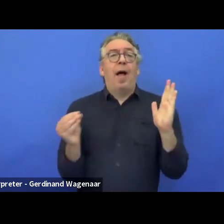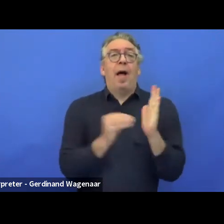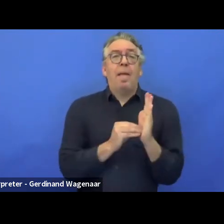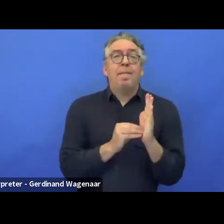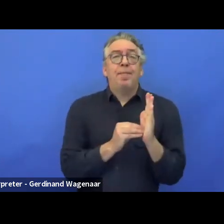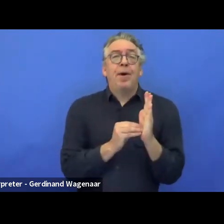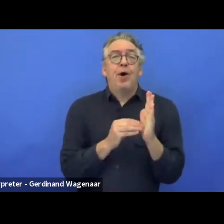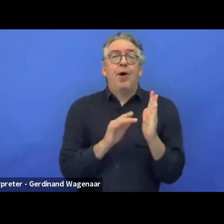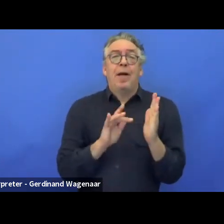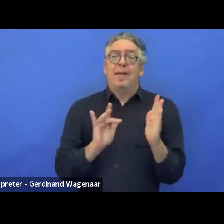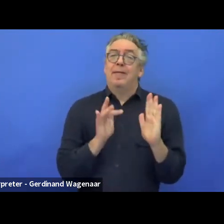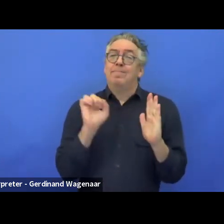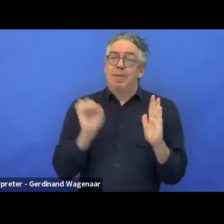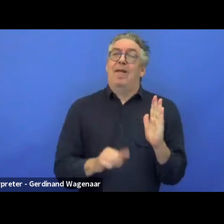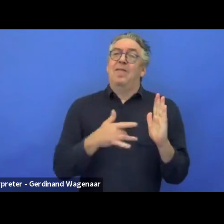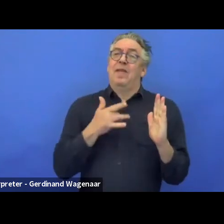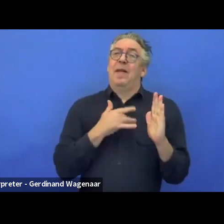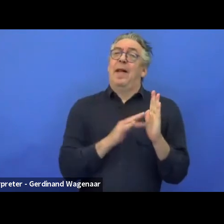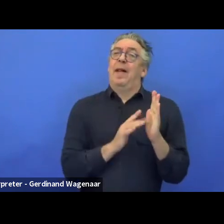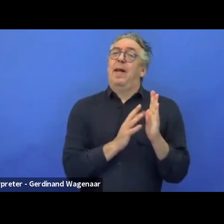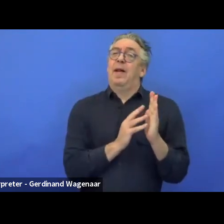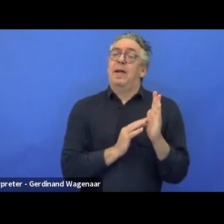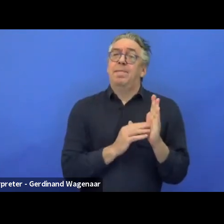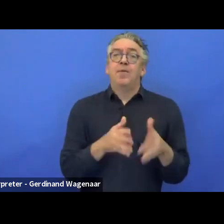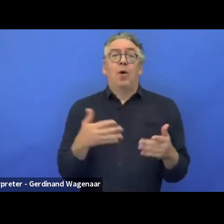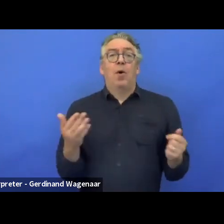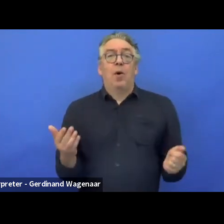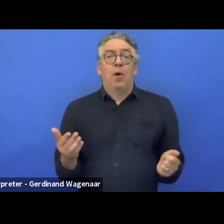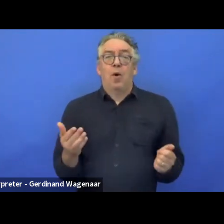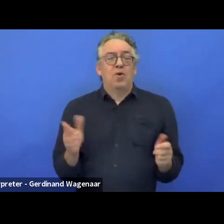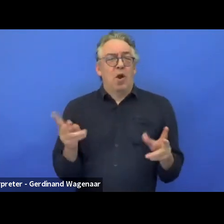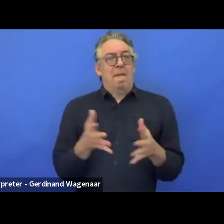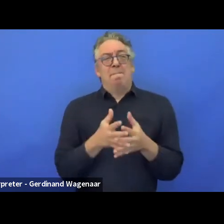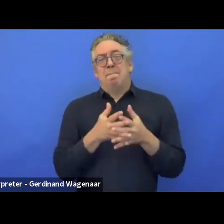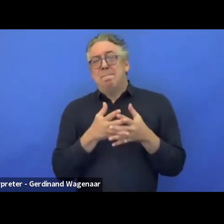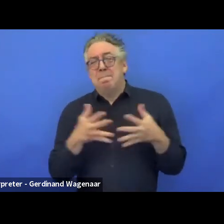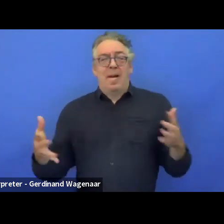Or to very big proposals just to do with innovations projects.